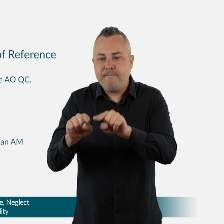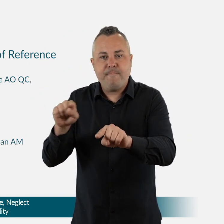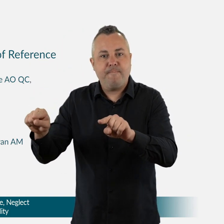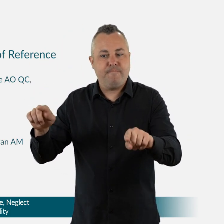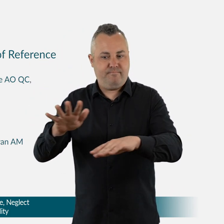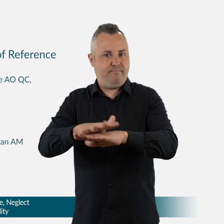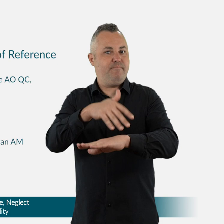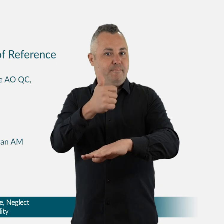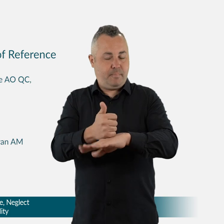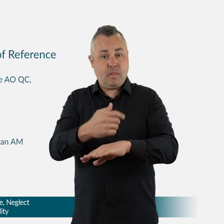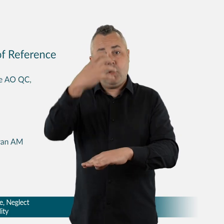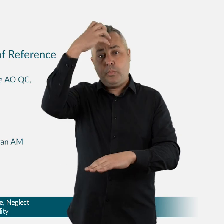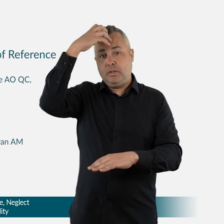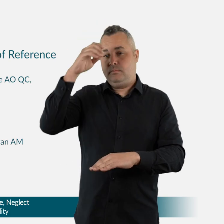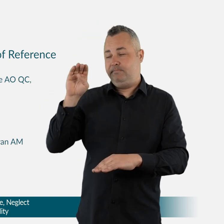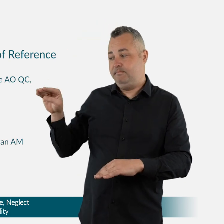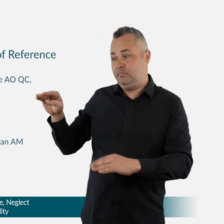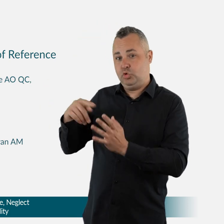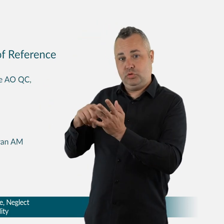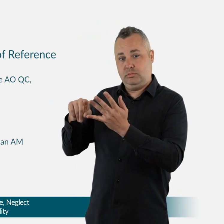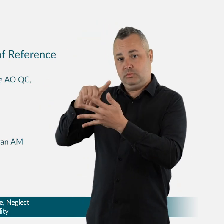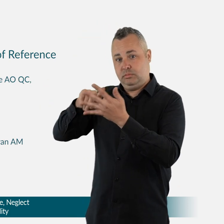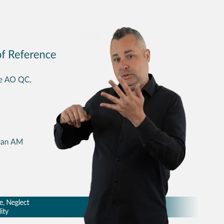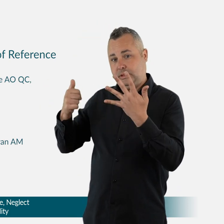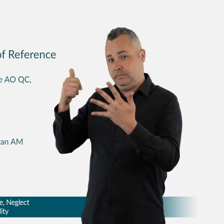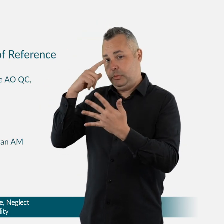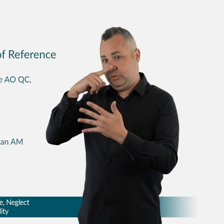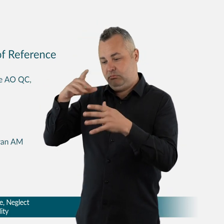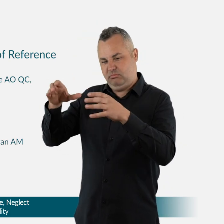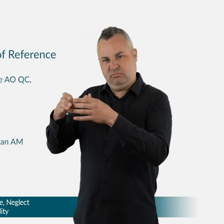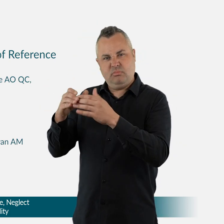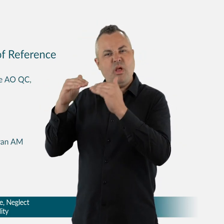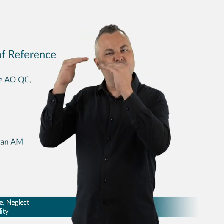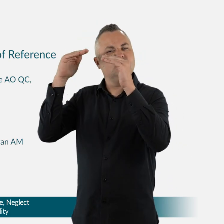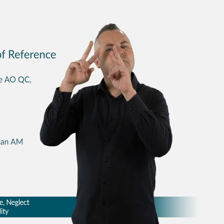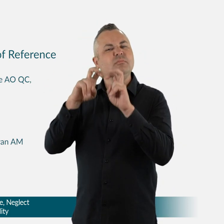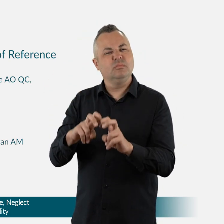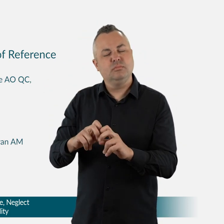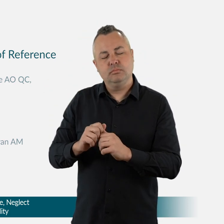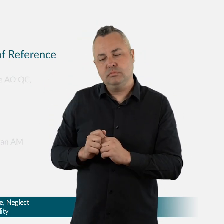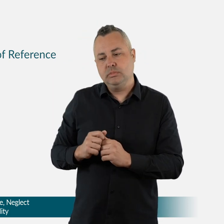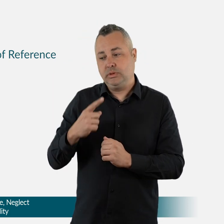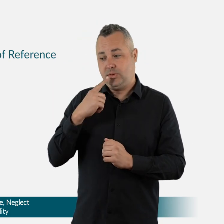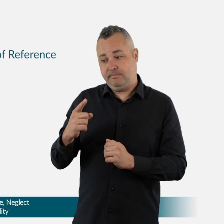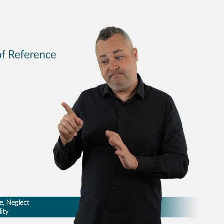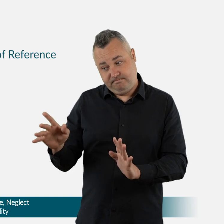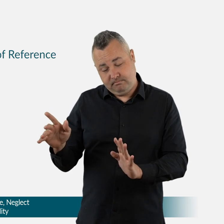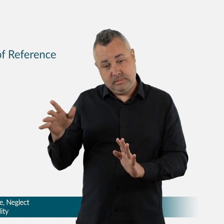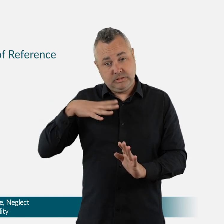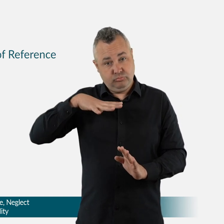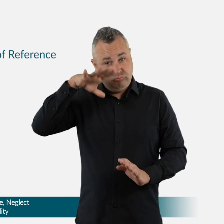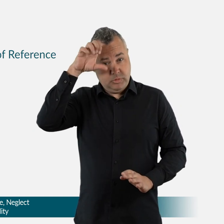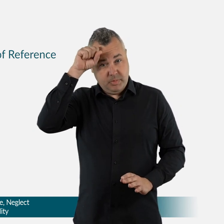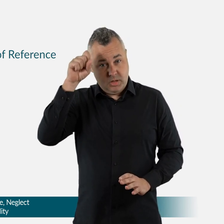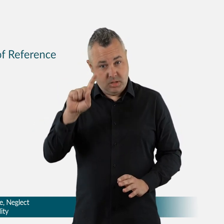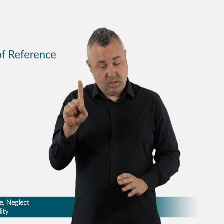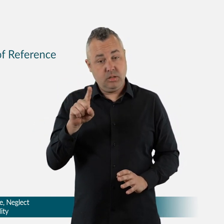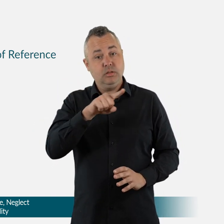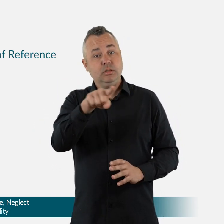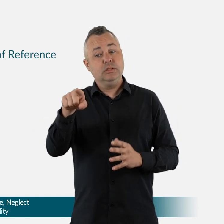In Australia, royal commissions are the highest form